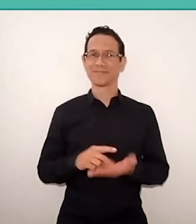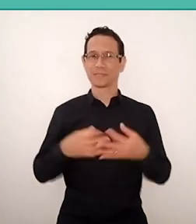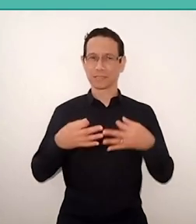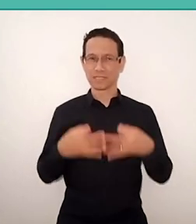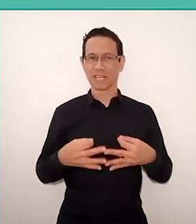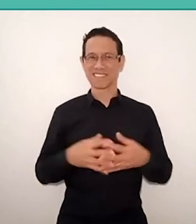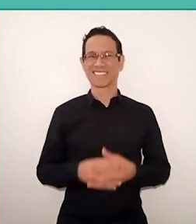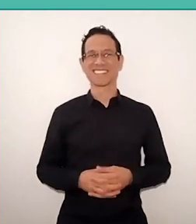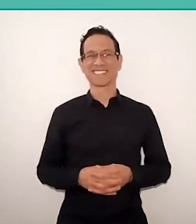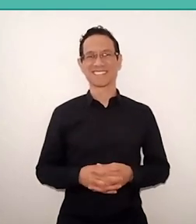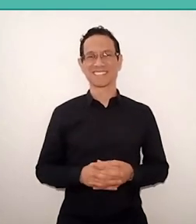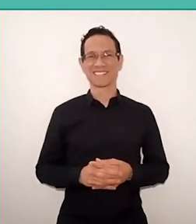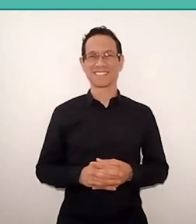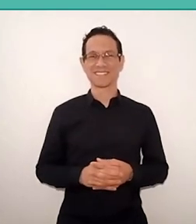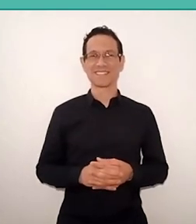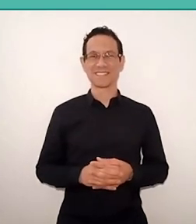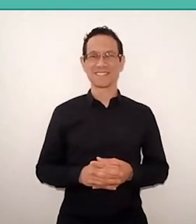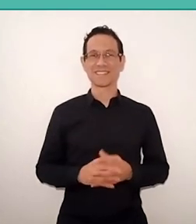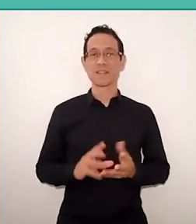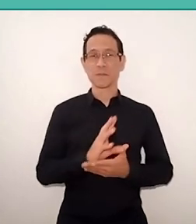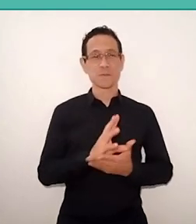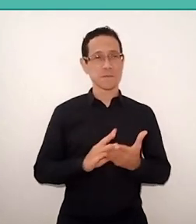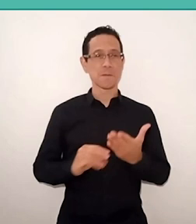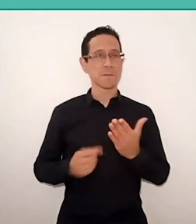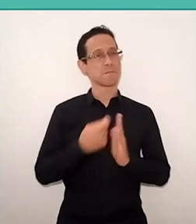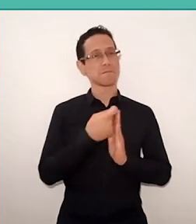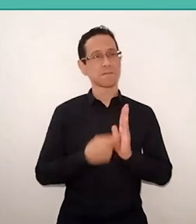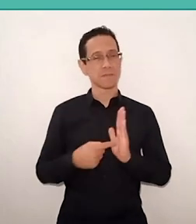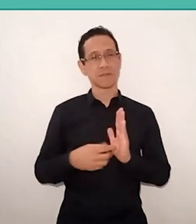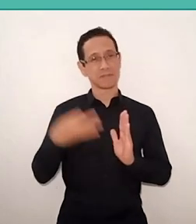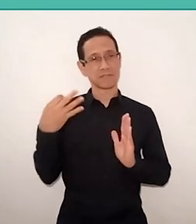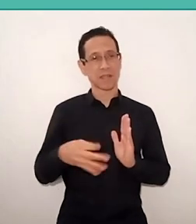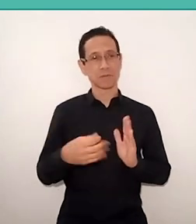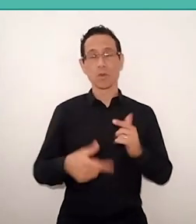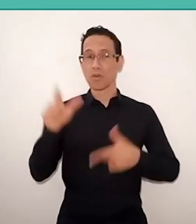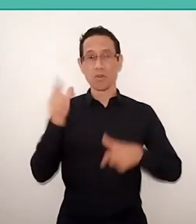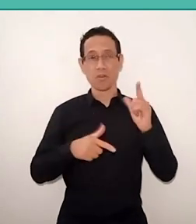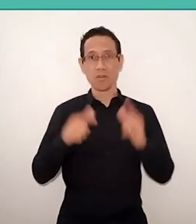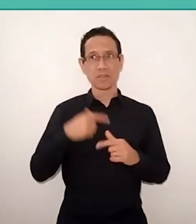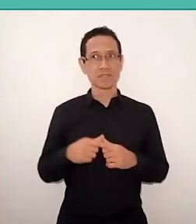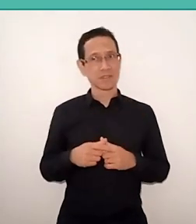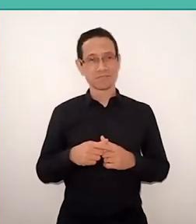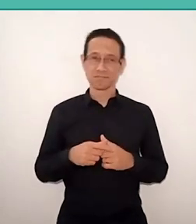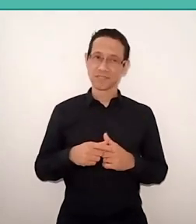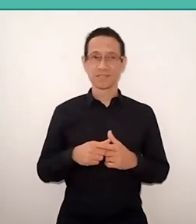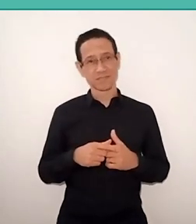which is the manuscript copy. So, the other editions, in certain sense, are not that decent.